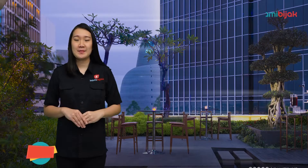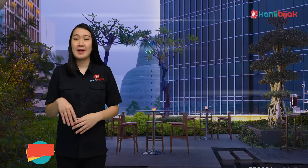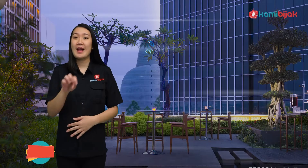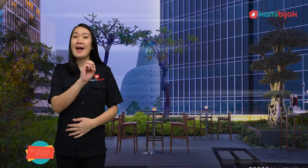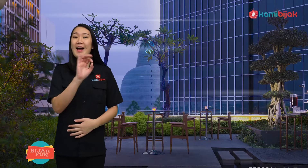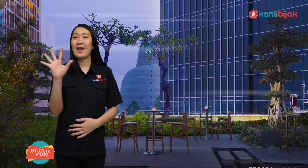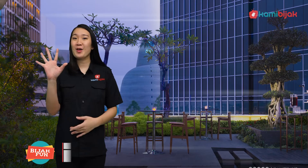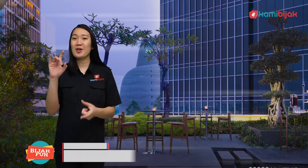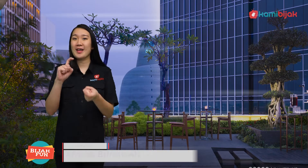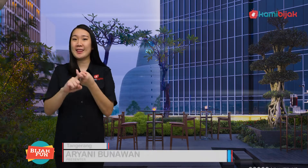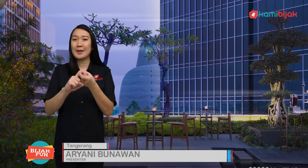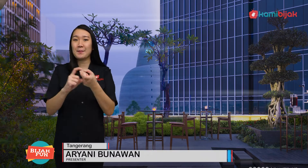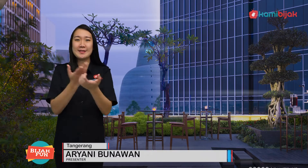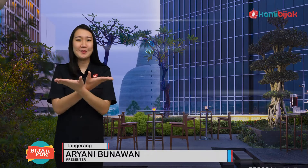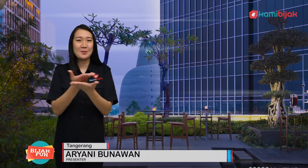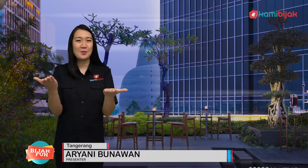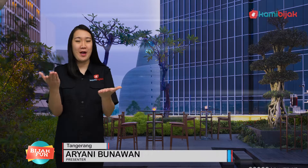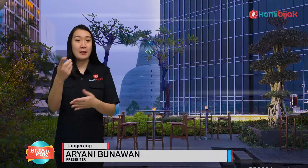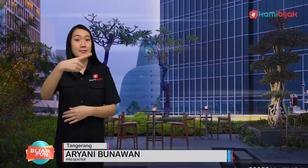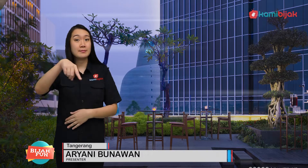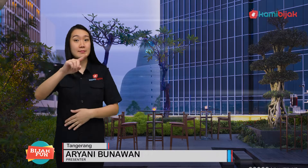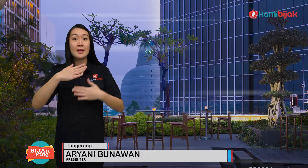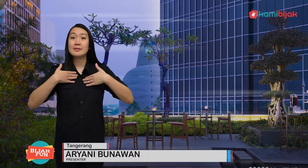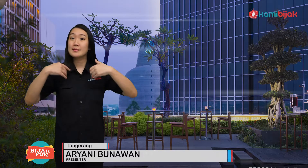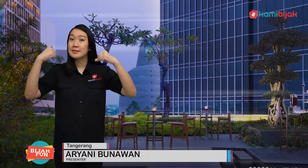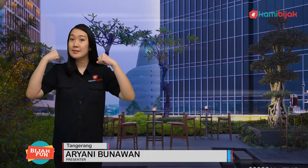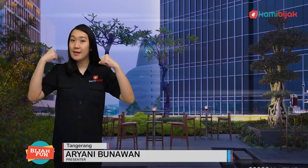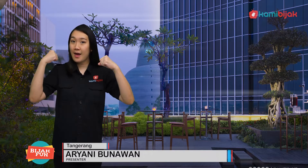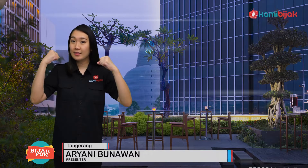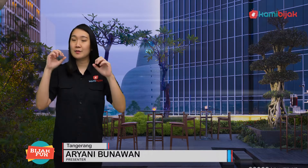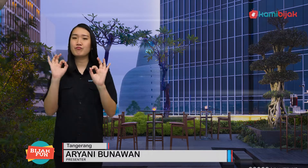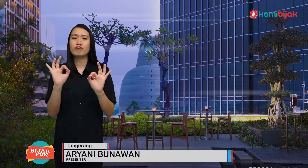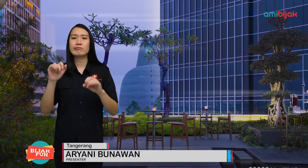Hello everyone, are you all right?